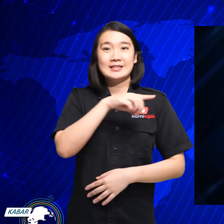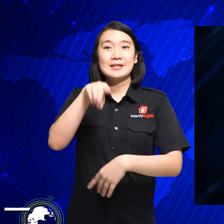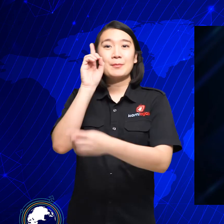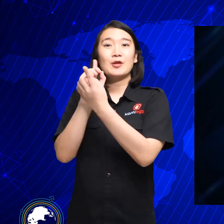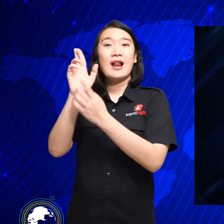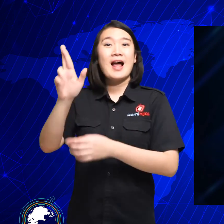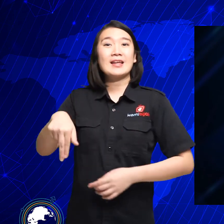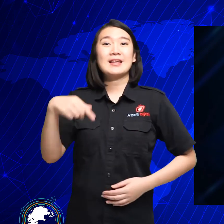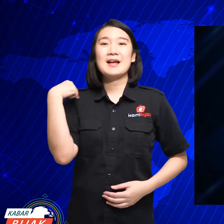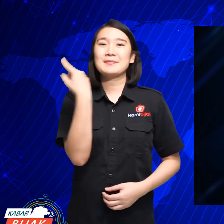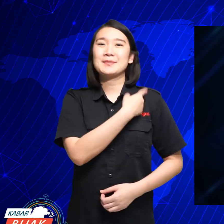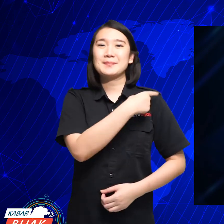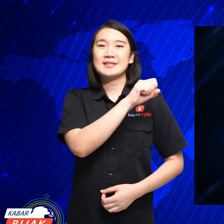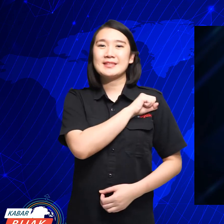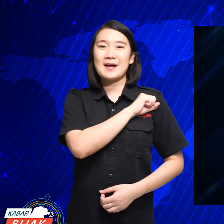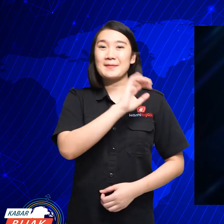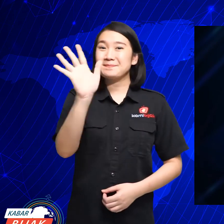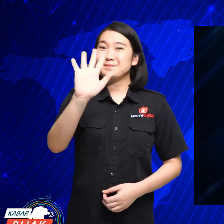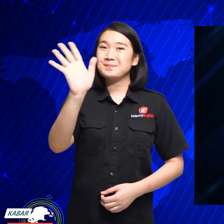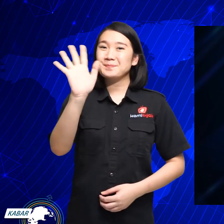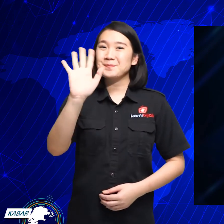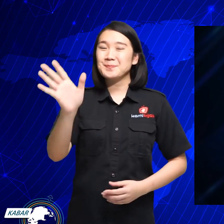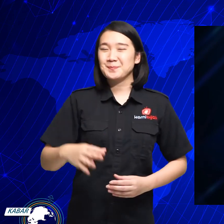See you again at KamiBijak.